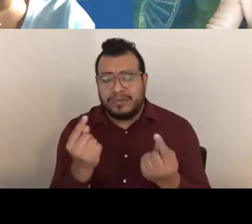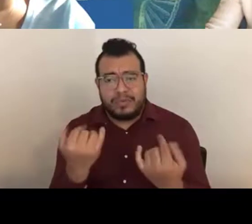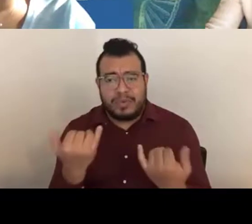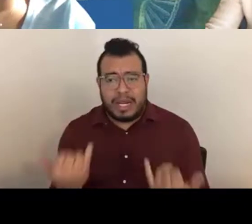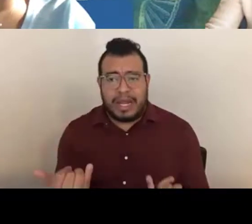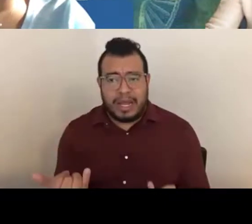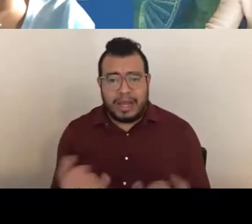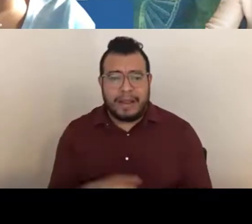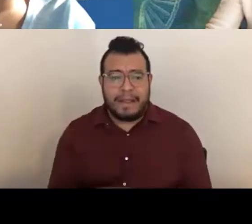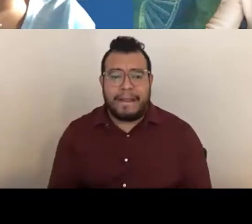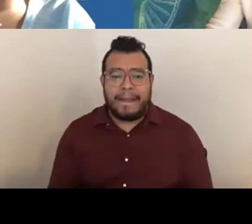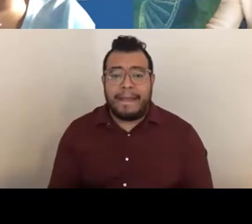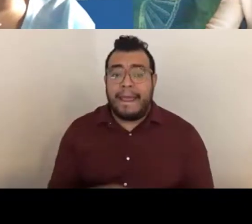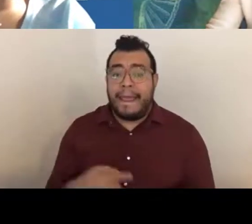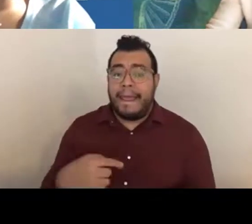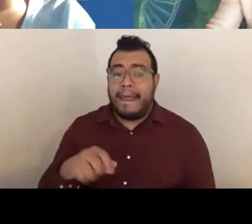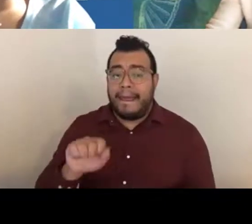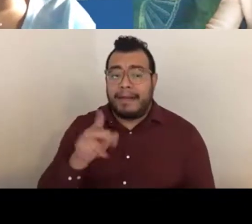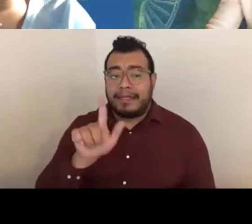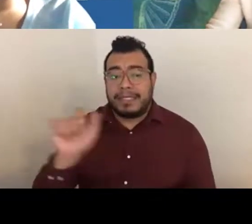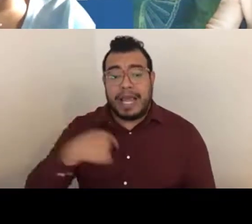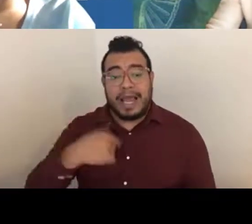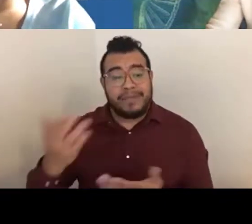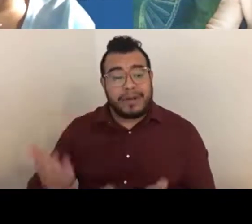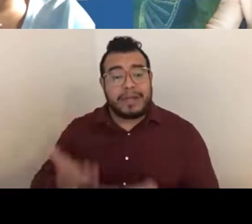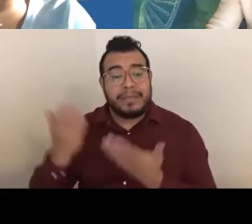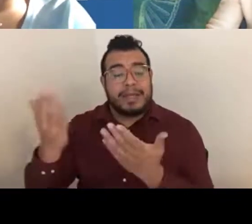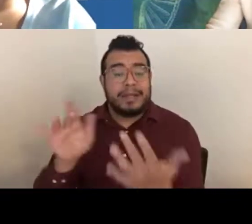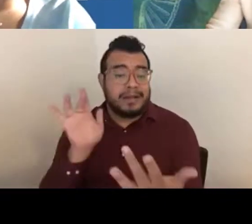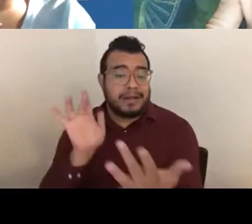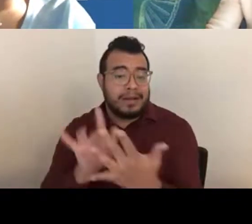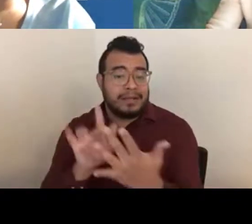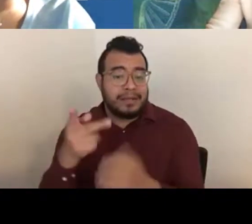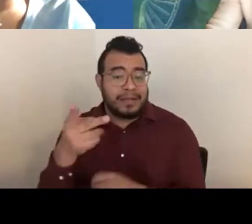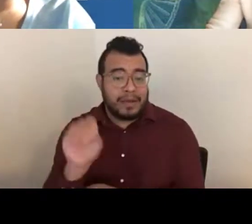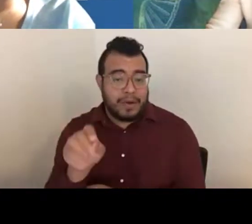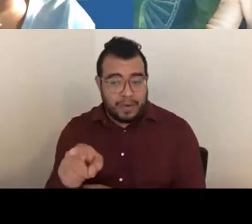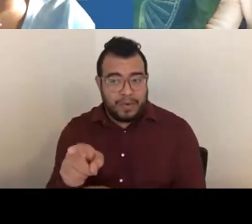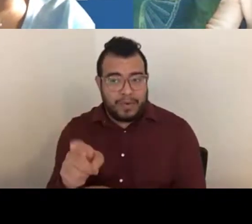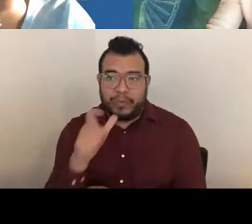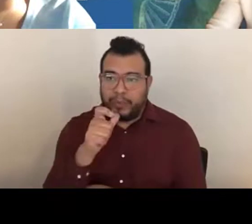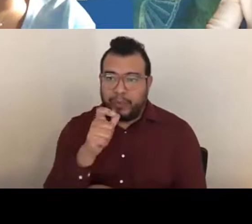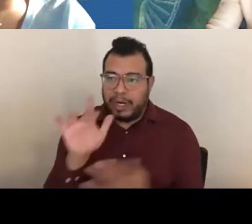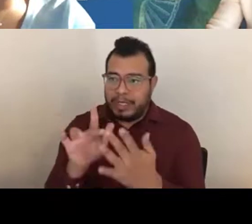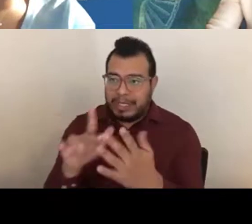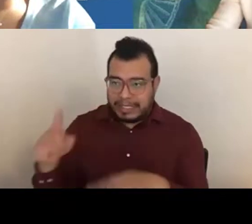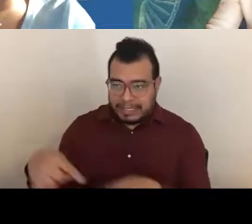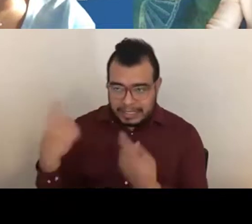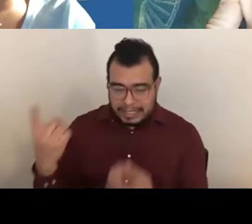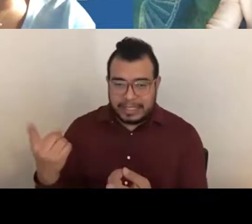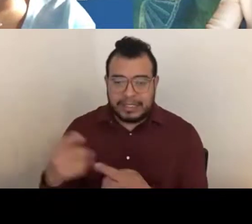Ashlee Lane: I would recommend that one, they contact the PO that they were in contact with, and also reach out to the Division